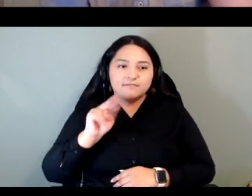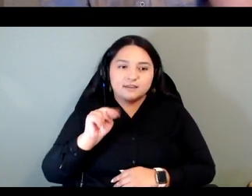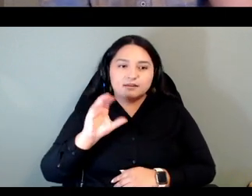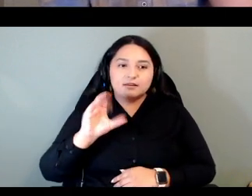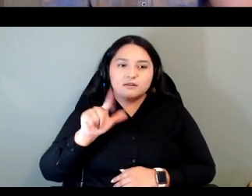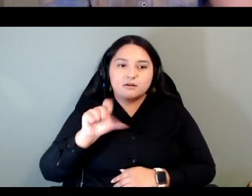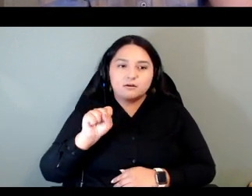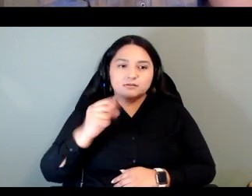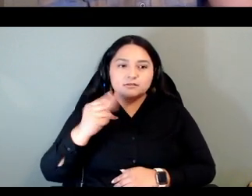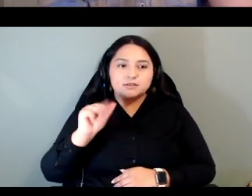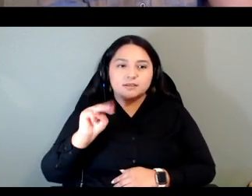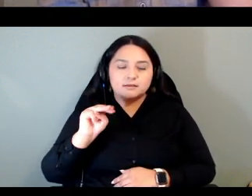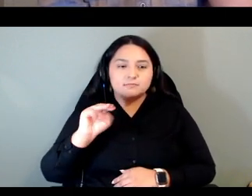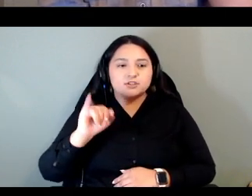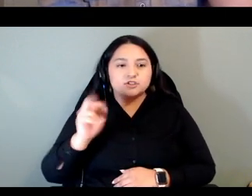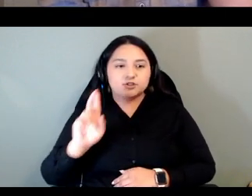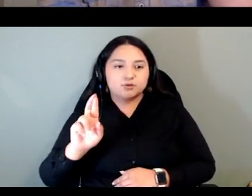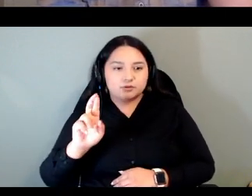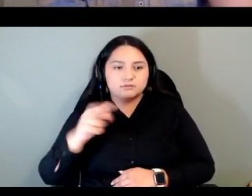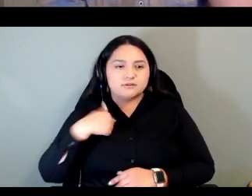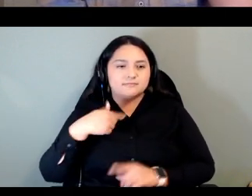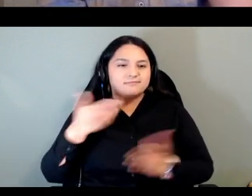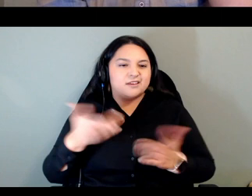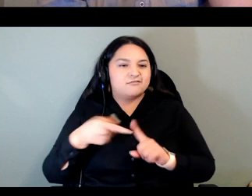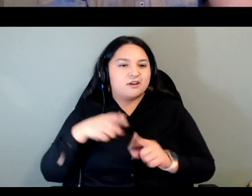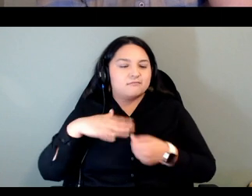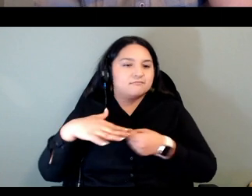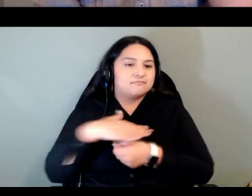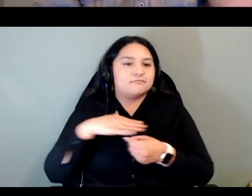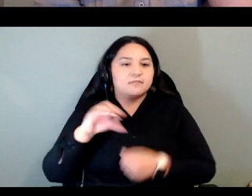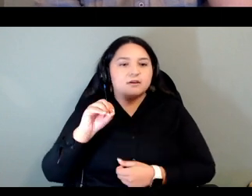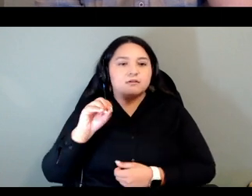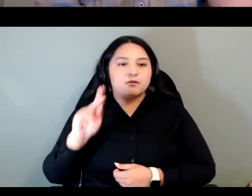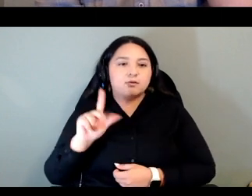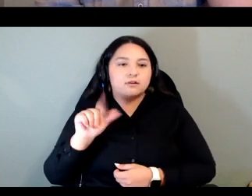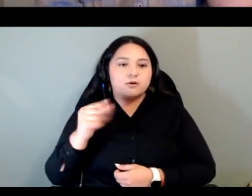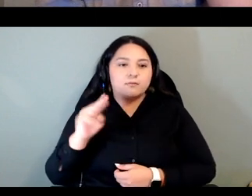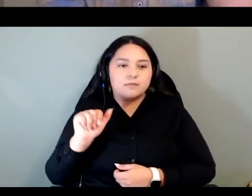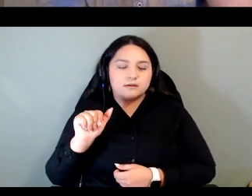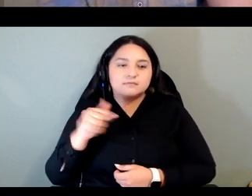muskogee creek nations of oklahoma and i am a doctoral student in the adult higher education